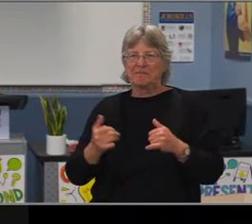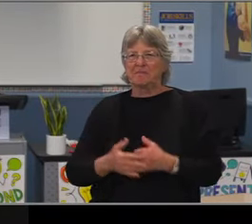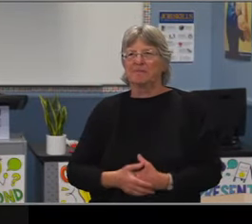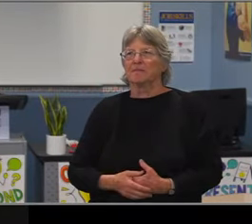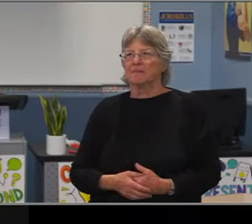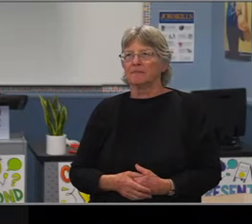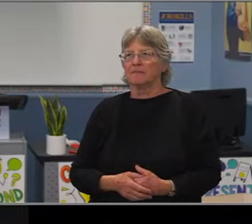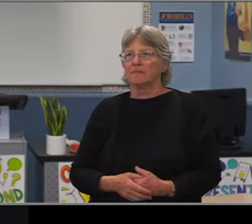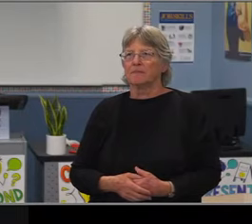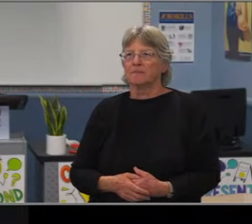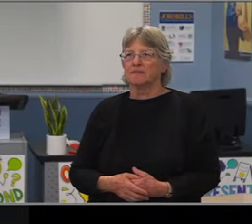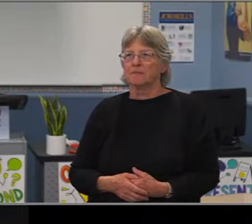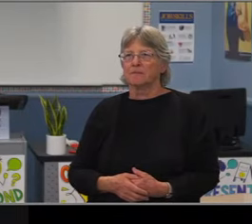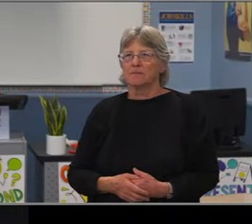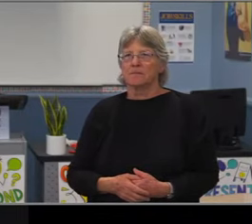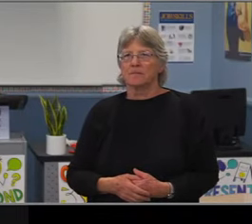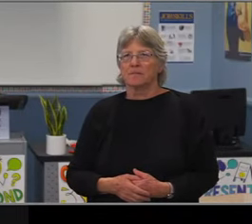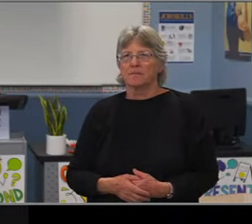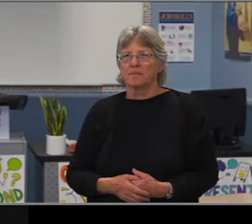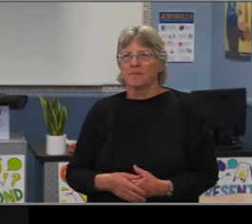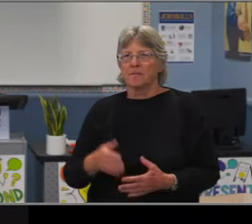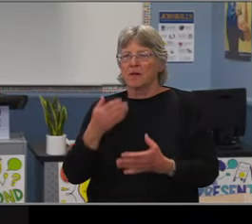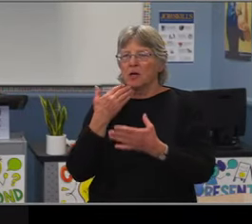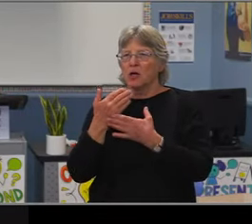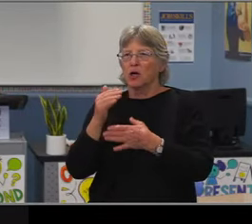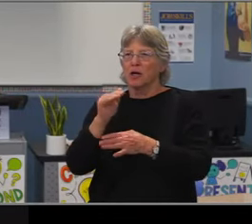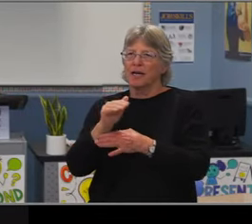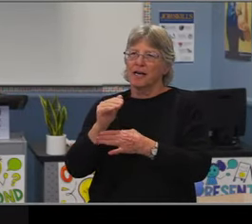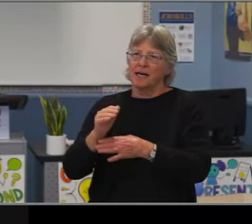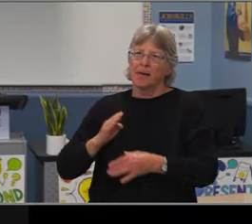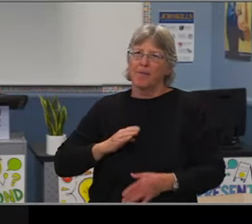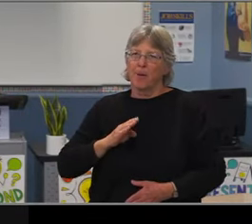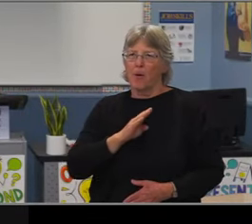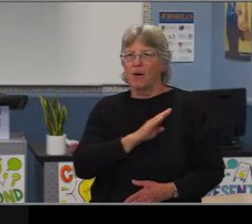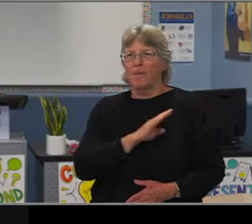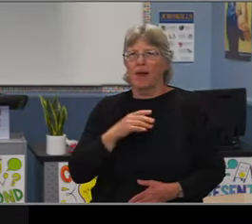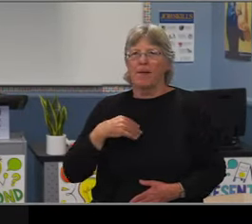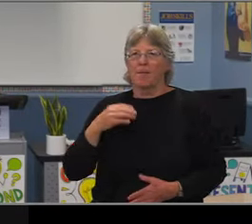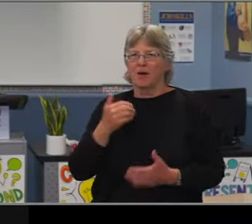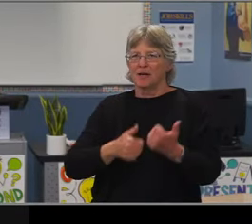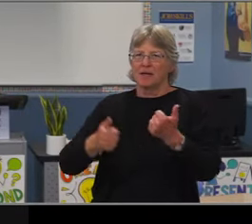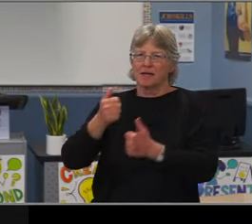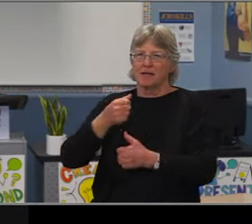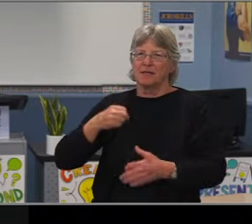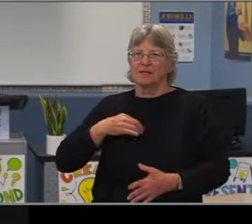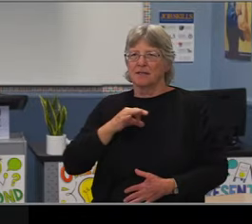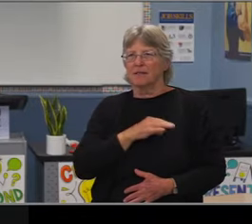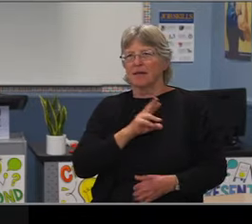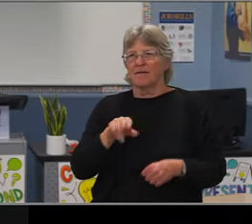as we move through this presentation. The other thing we often talk about when we look for equity and excellence,